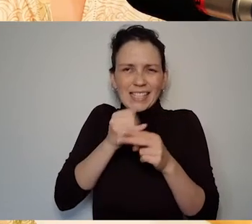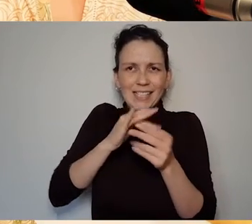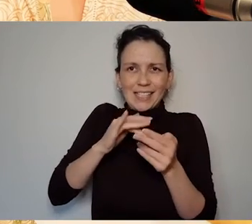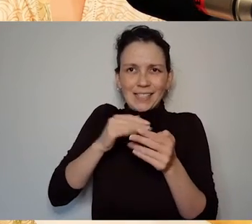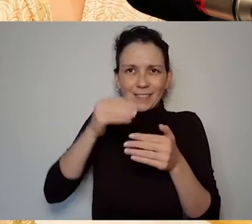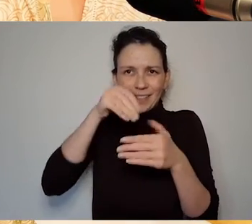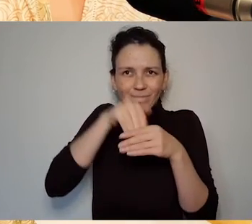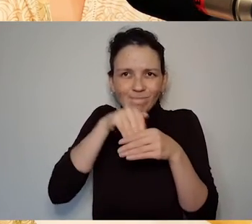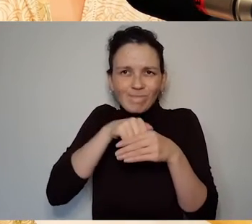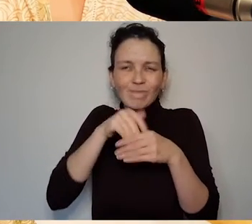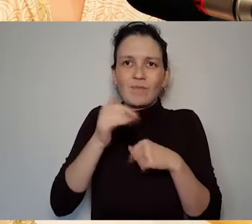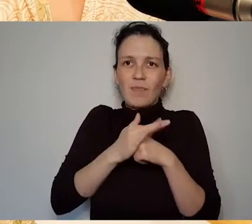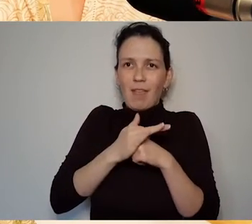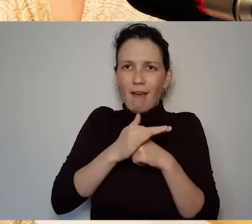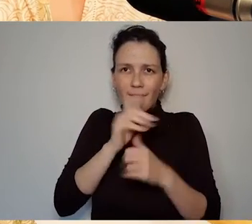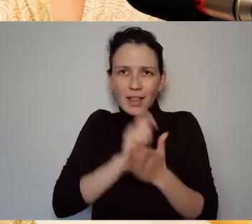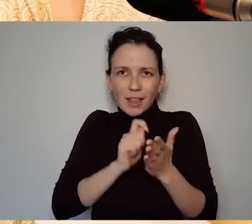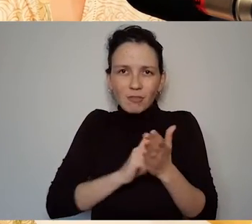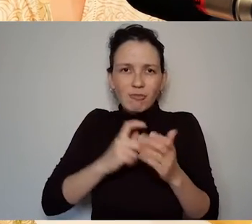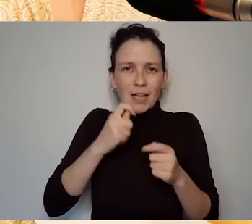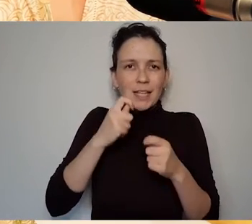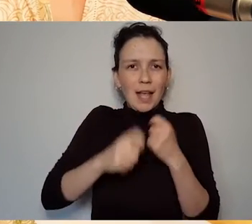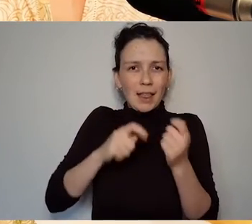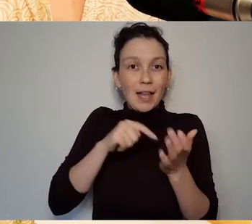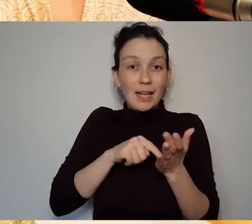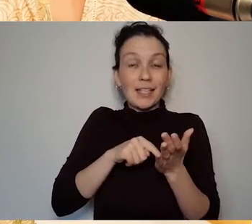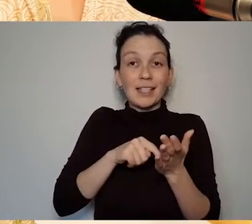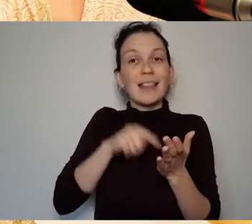project that we're currently working on at the moment which is called Lyrical Bodies.